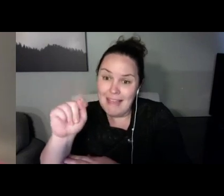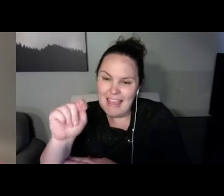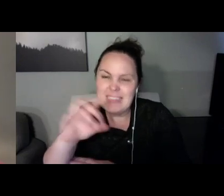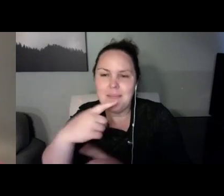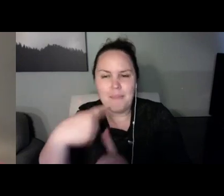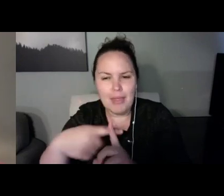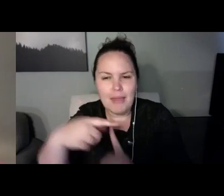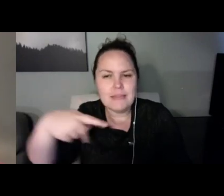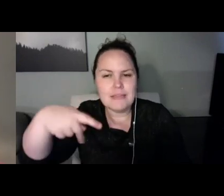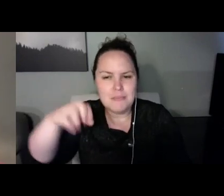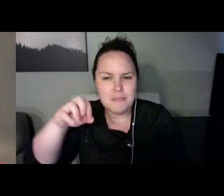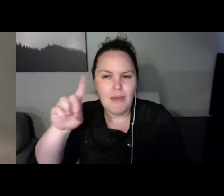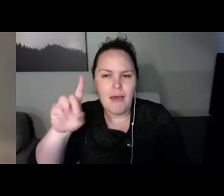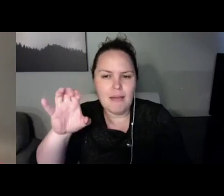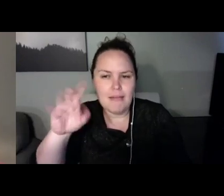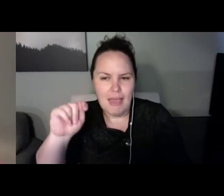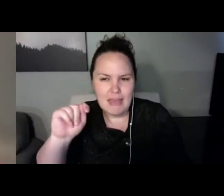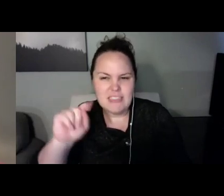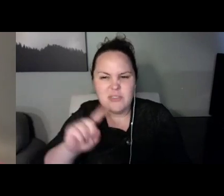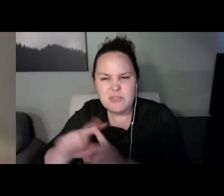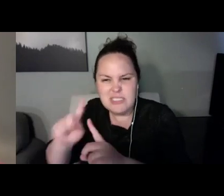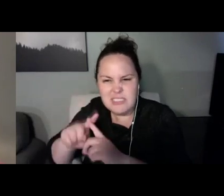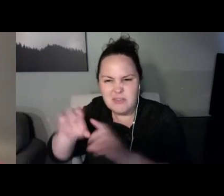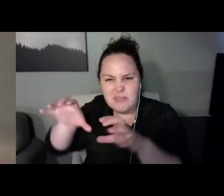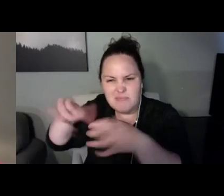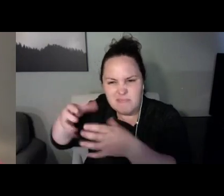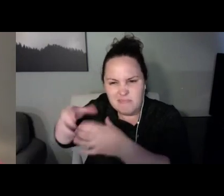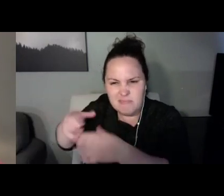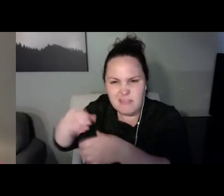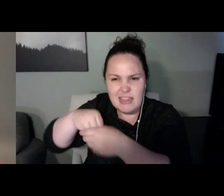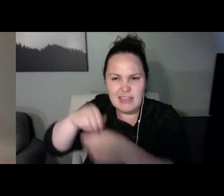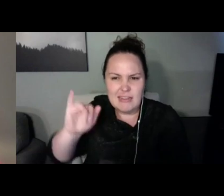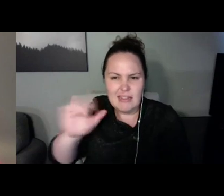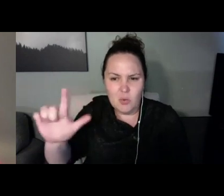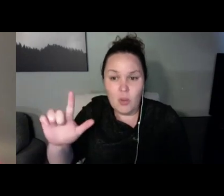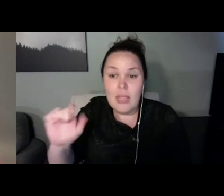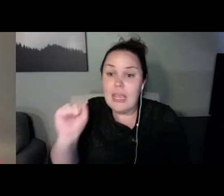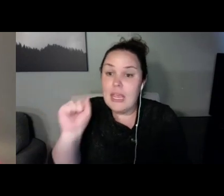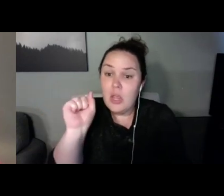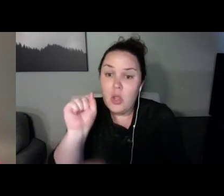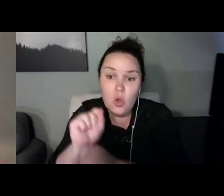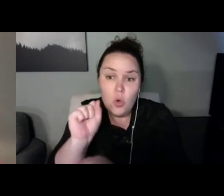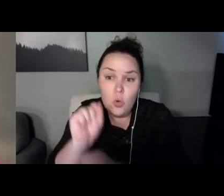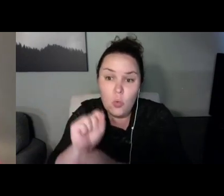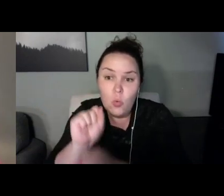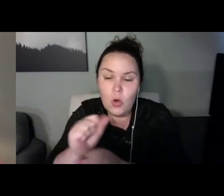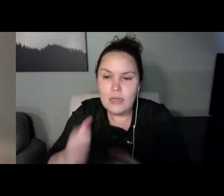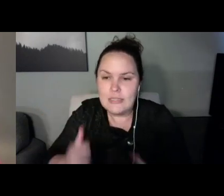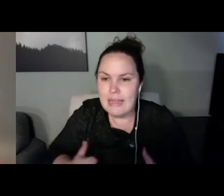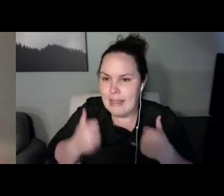He currently resides and works from his home just outside of Indianapolis.